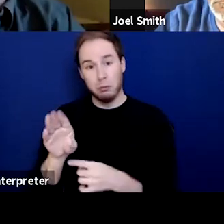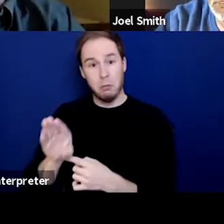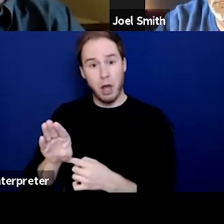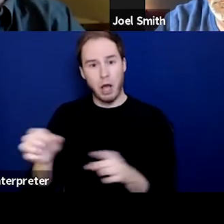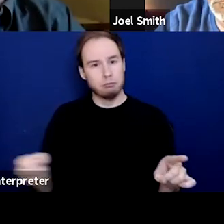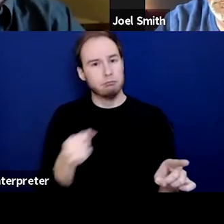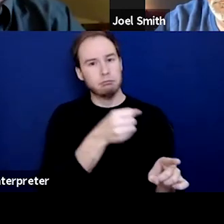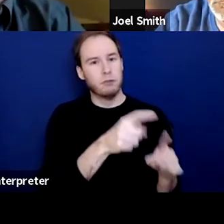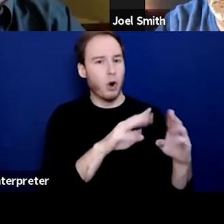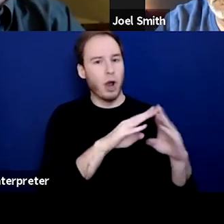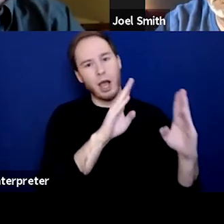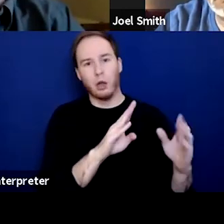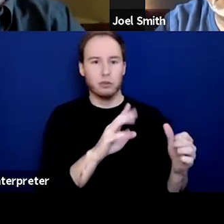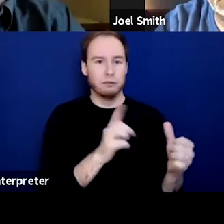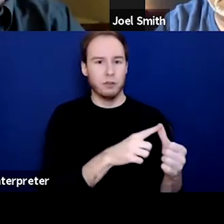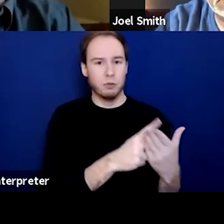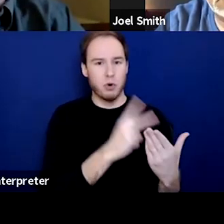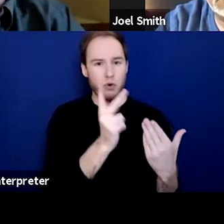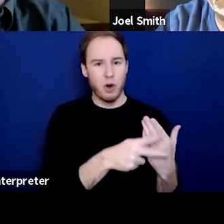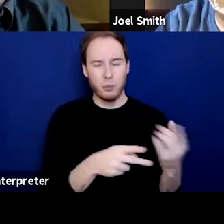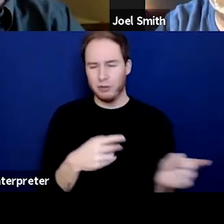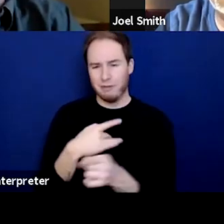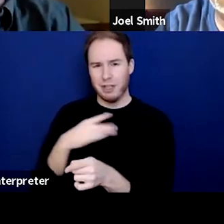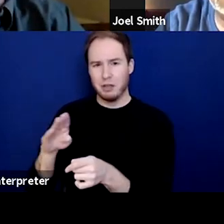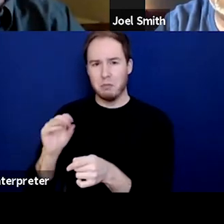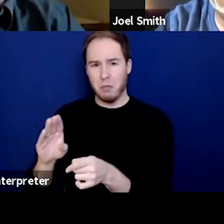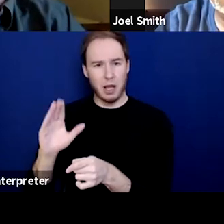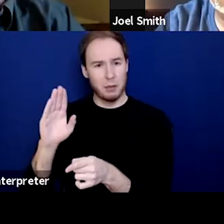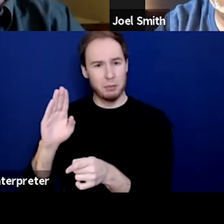And you don't feel like Bob is real interested in recovery